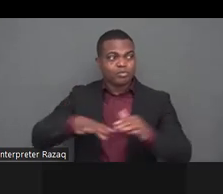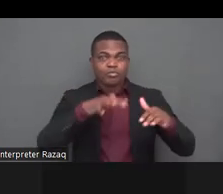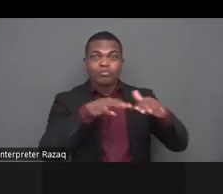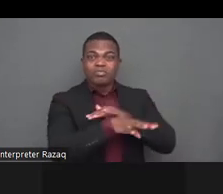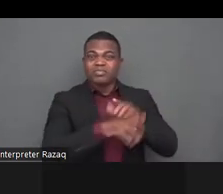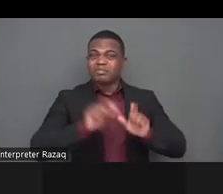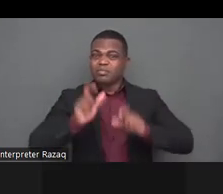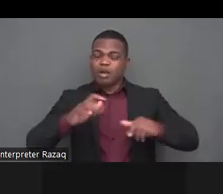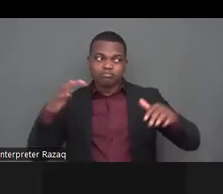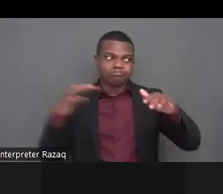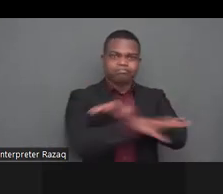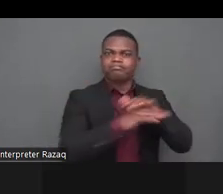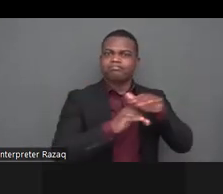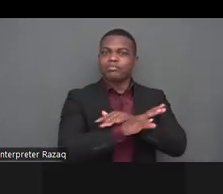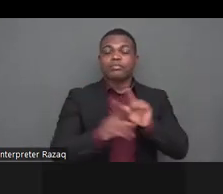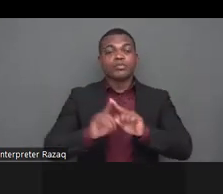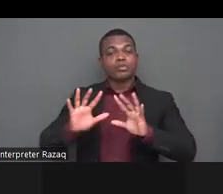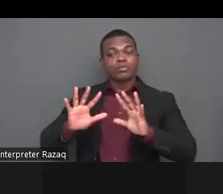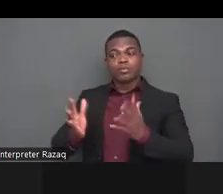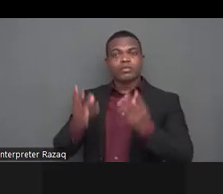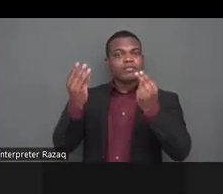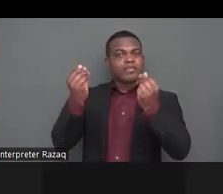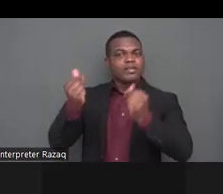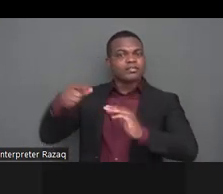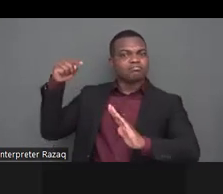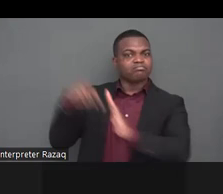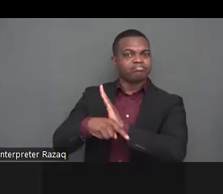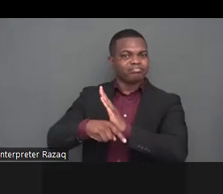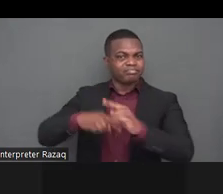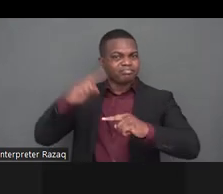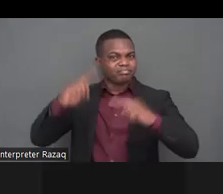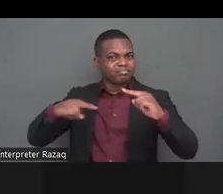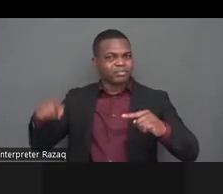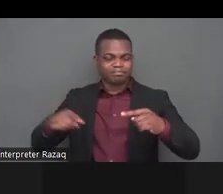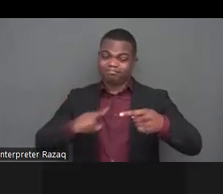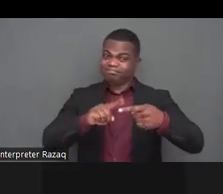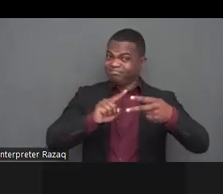world leaders typically tend to tend to forget about disability tend to de-prioritize their